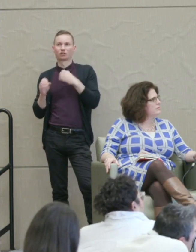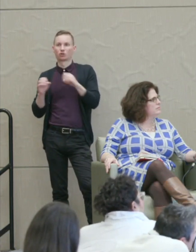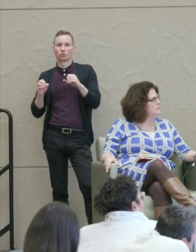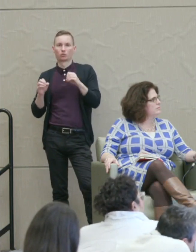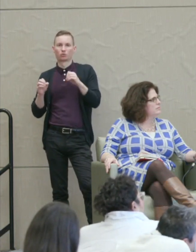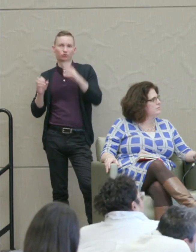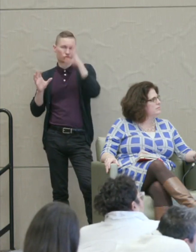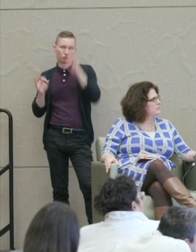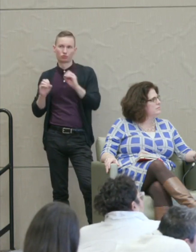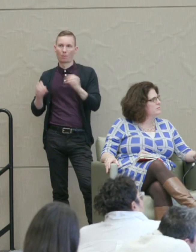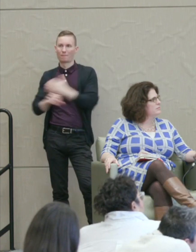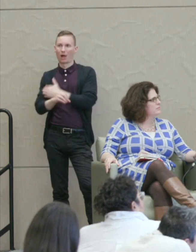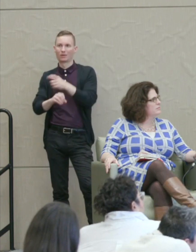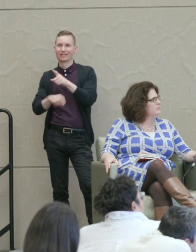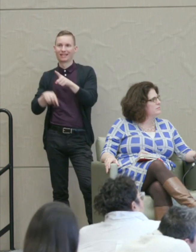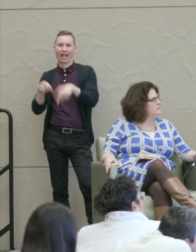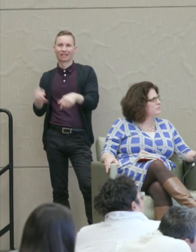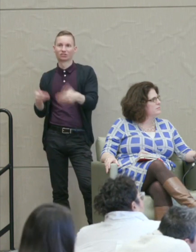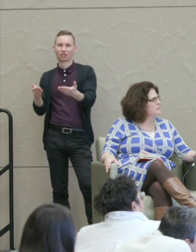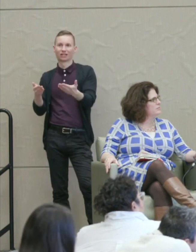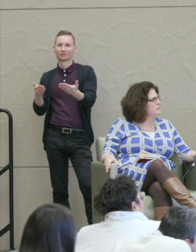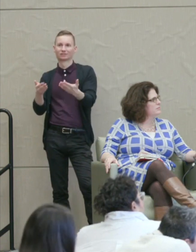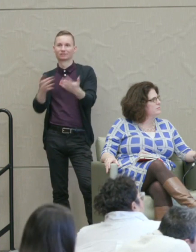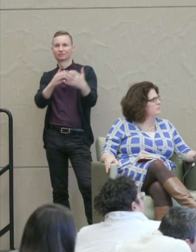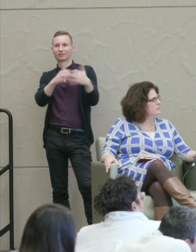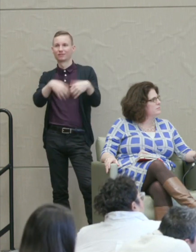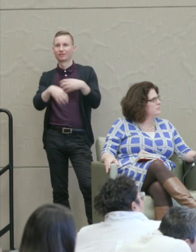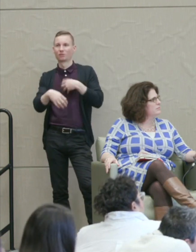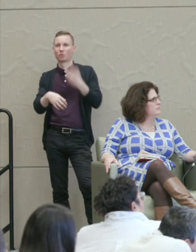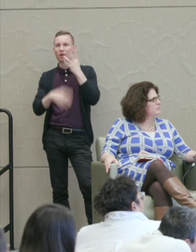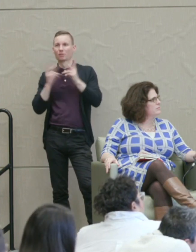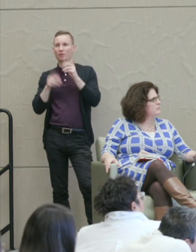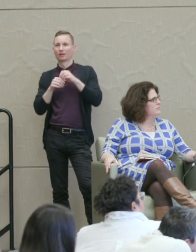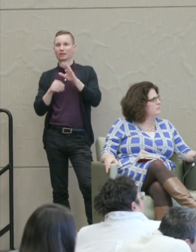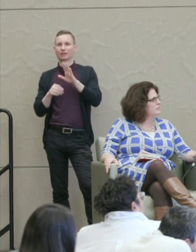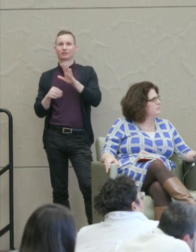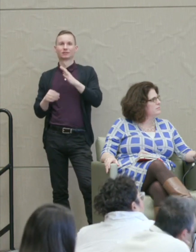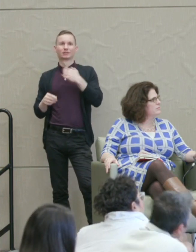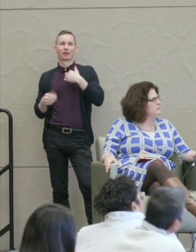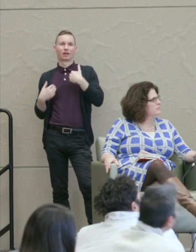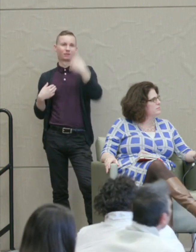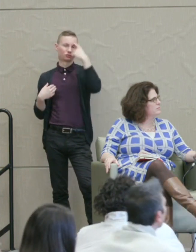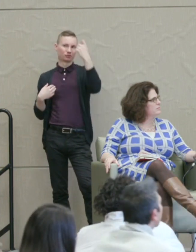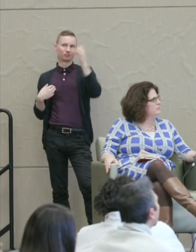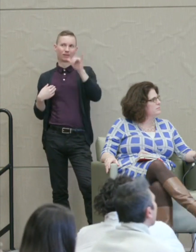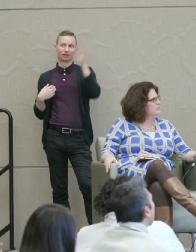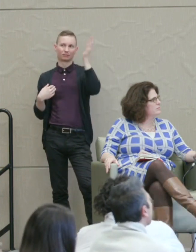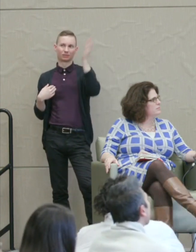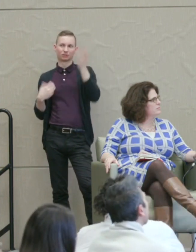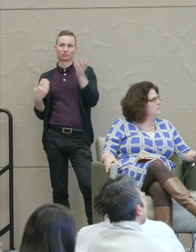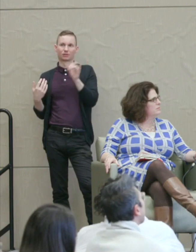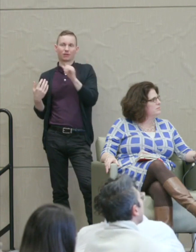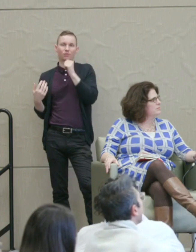He couldn't suggest the defeat of whites in his I Had a Dream Speech because that wouldn't